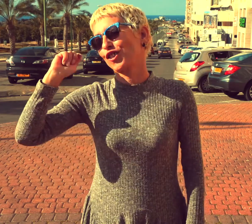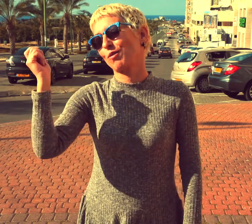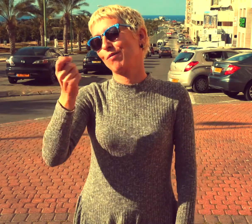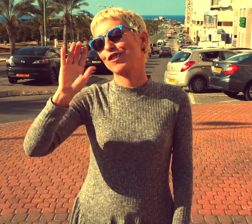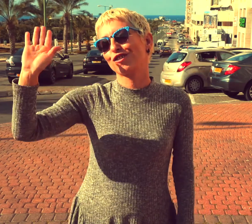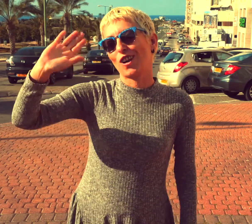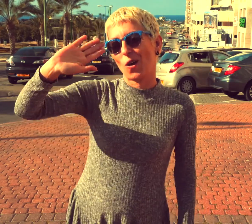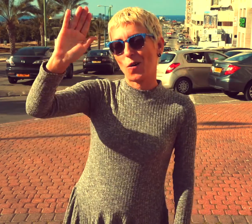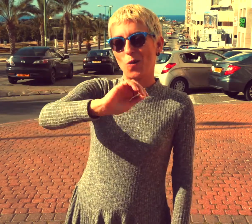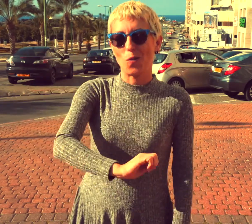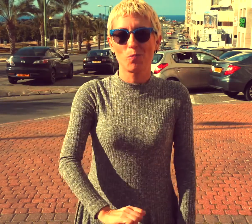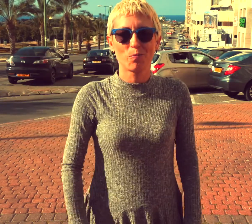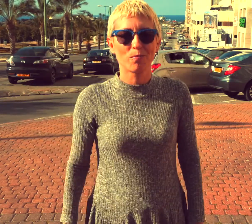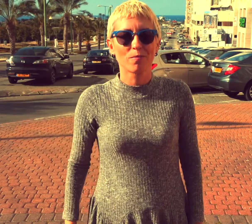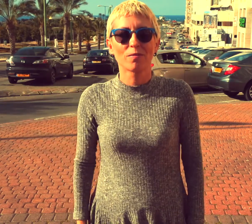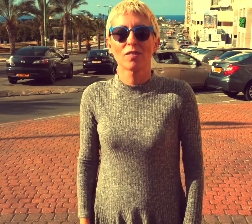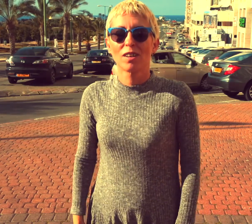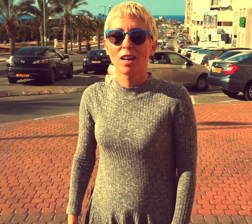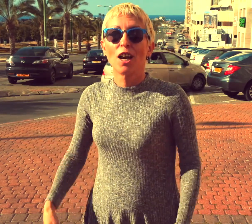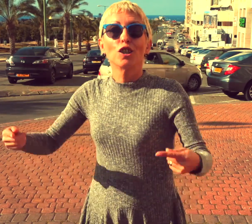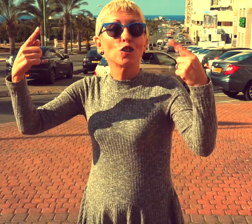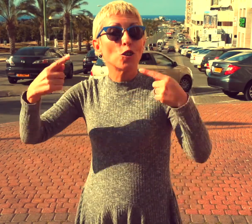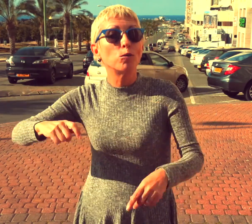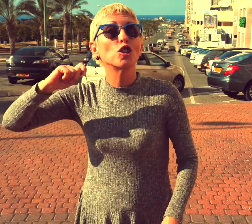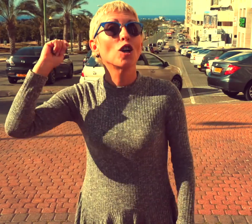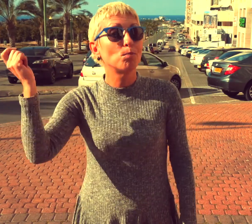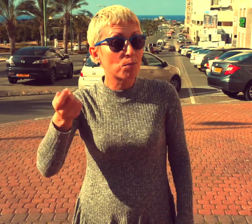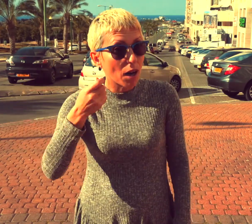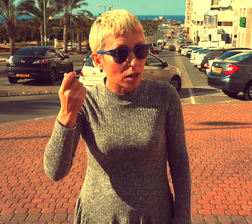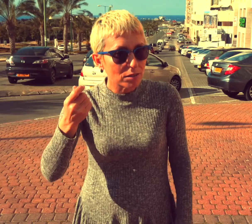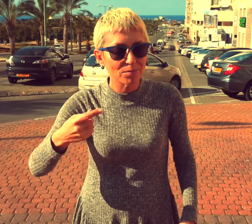Shabbat Shalom Saturday